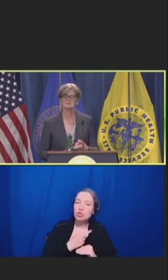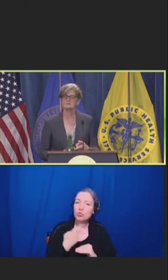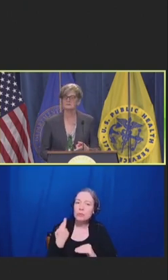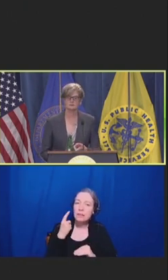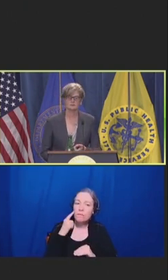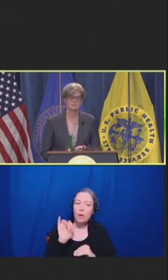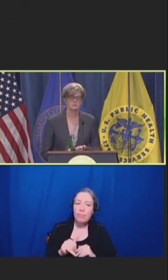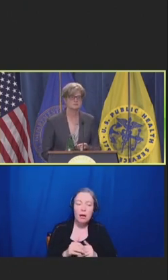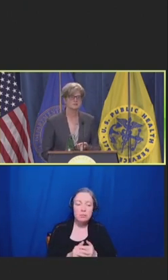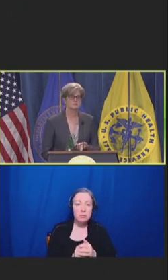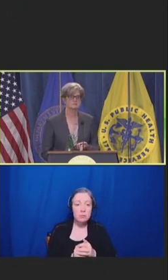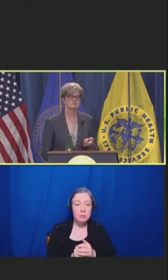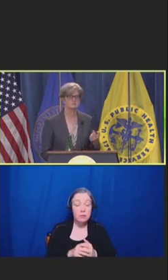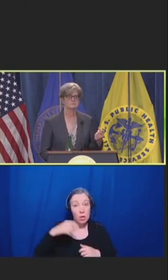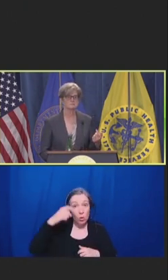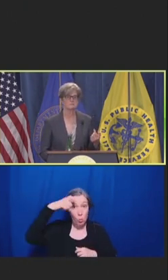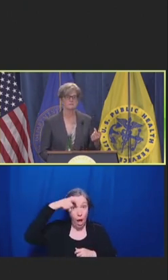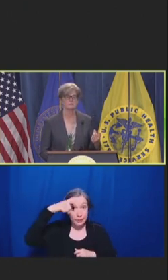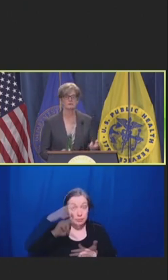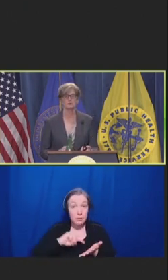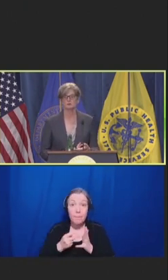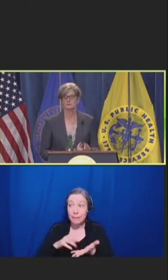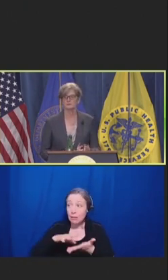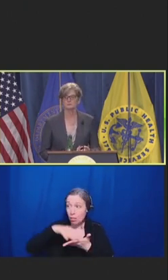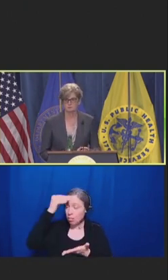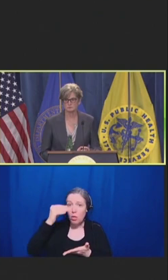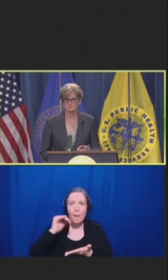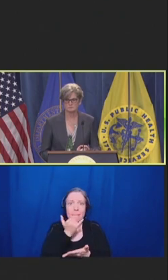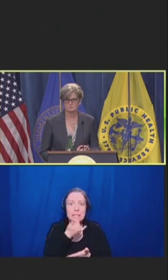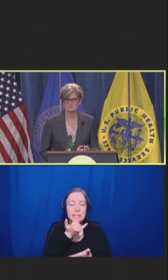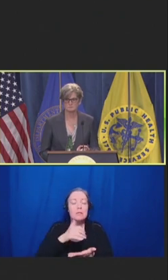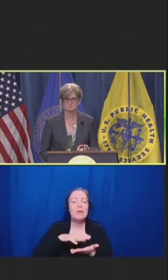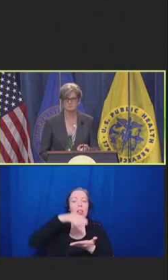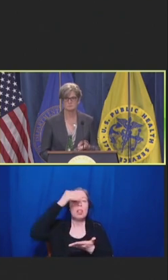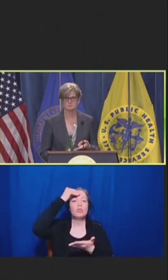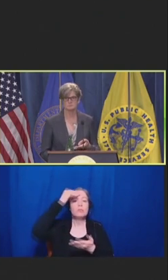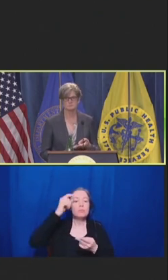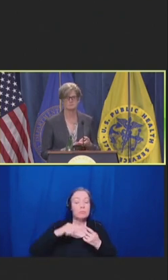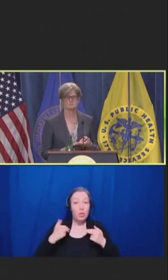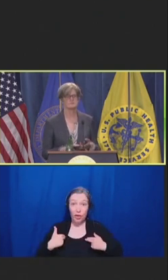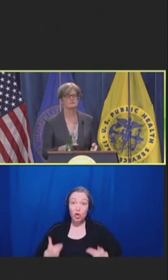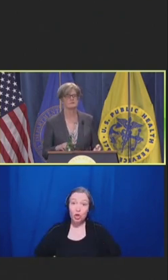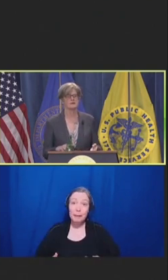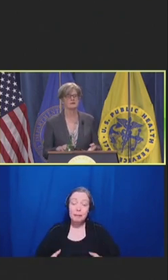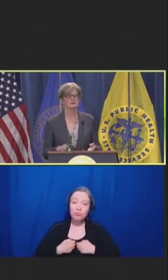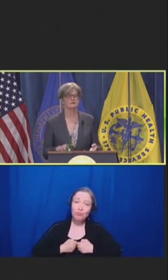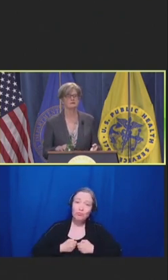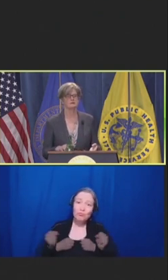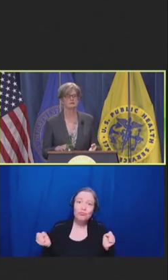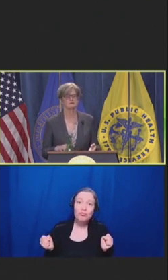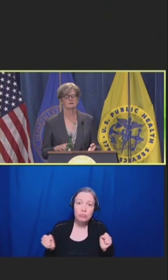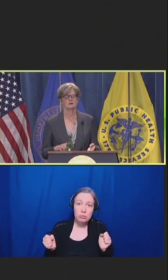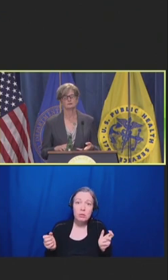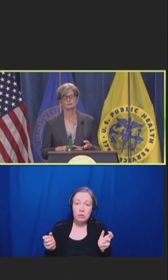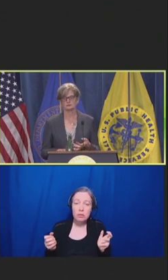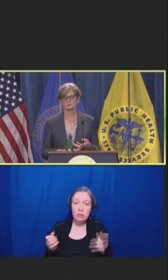They learn from their mistakes. They're human and vulnerable. They are trustworthy.